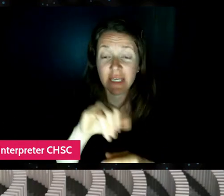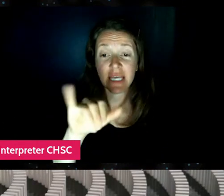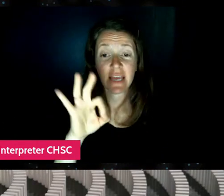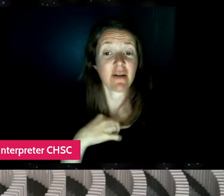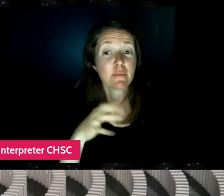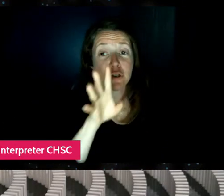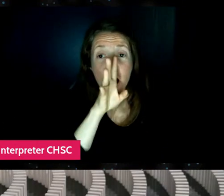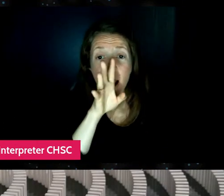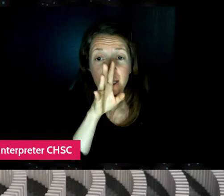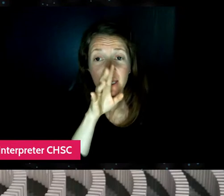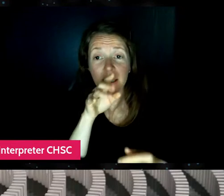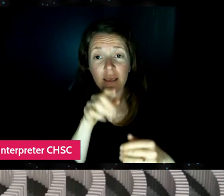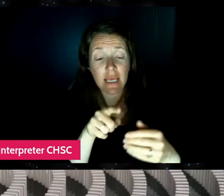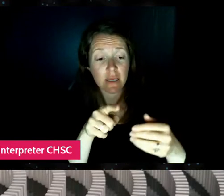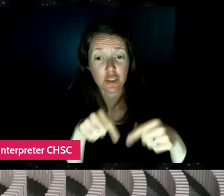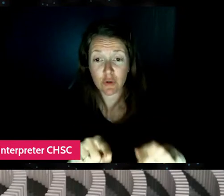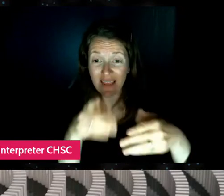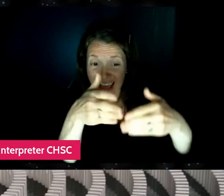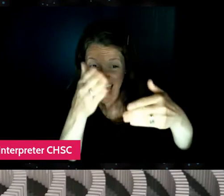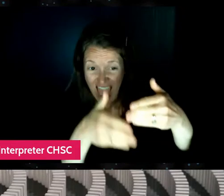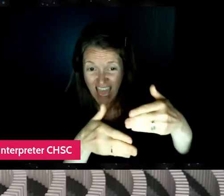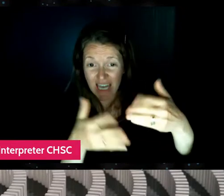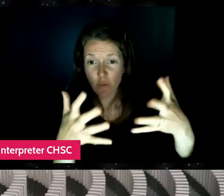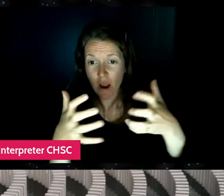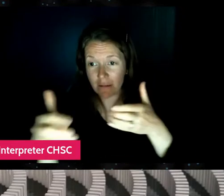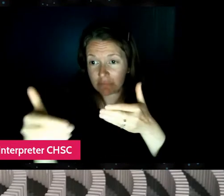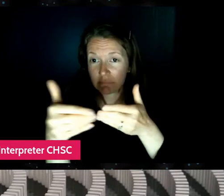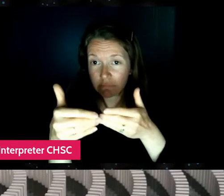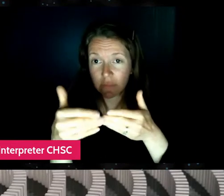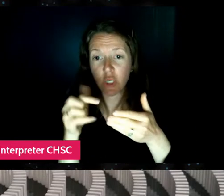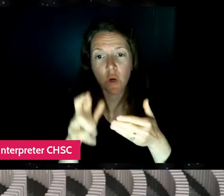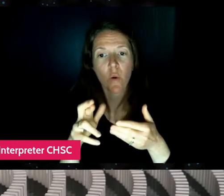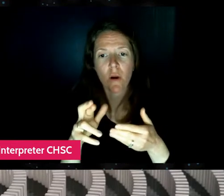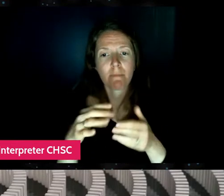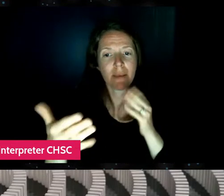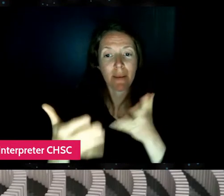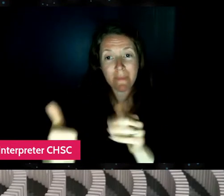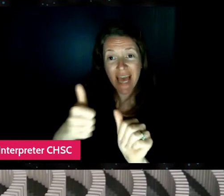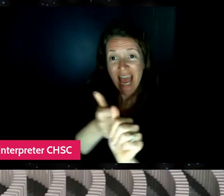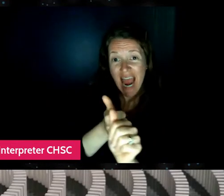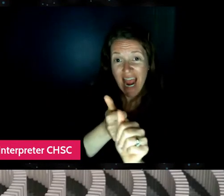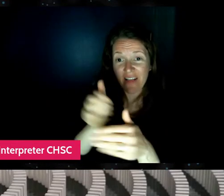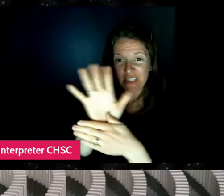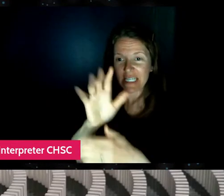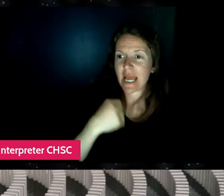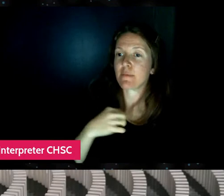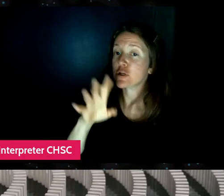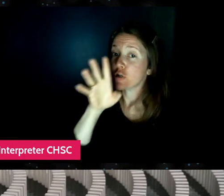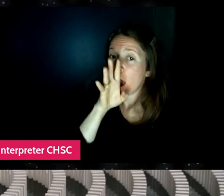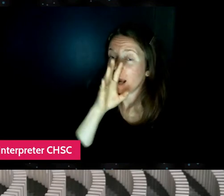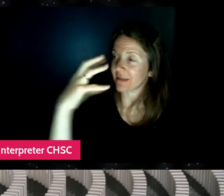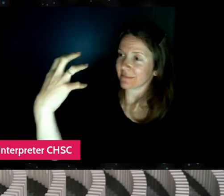and an outro, or, you know, doing a behind the scenes where I'm actually talking to the camera now and being able to show the viewers